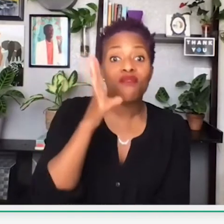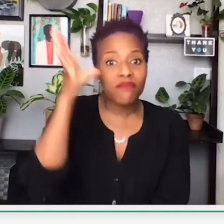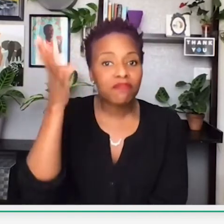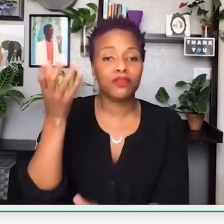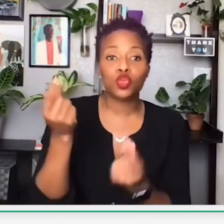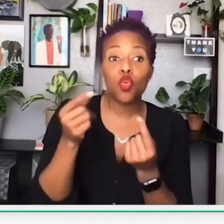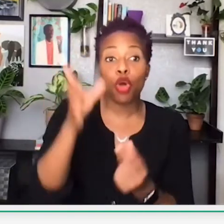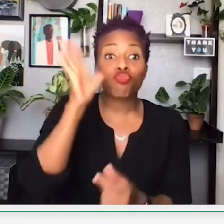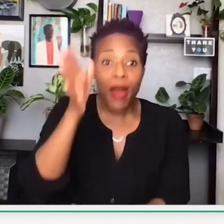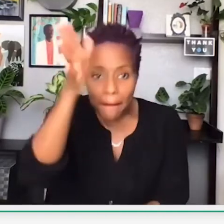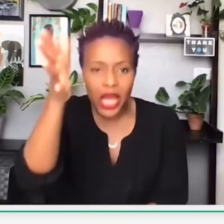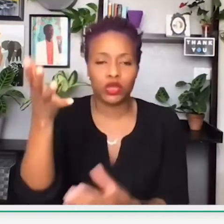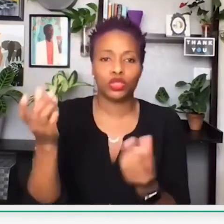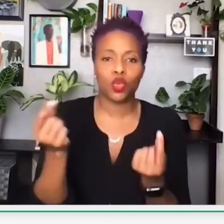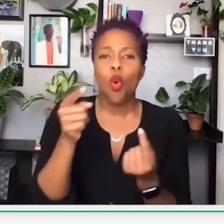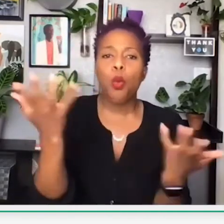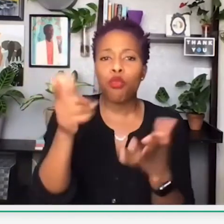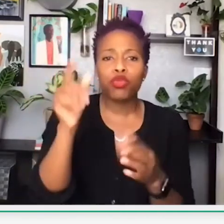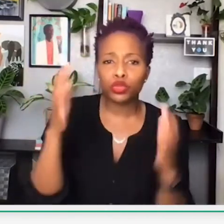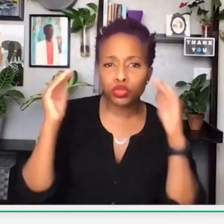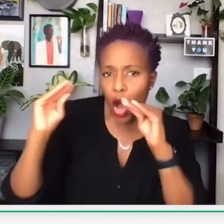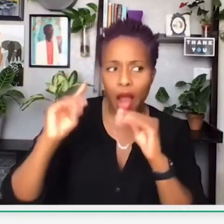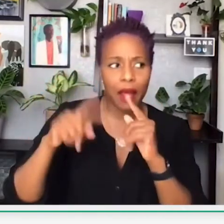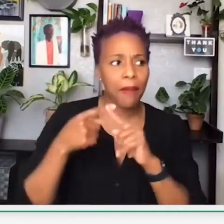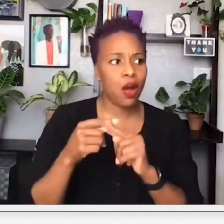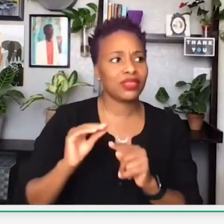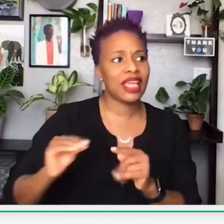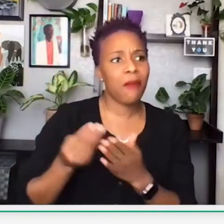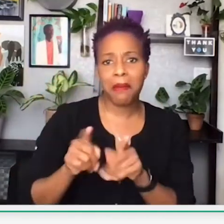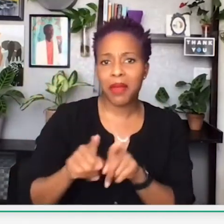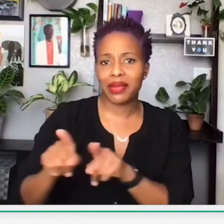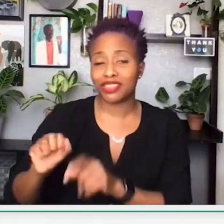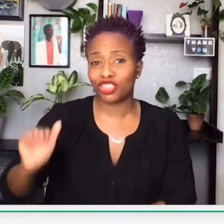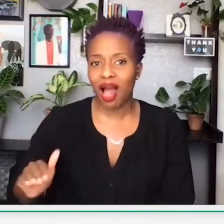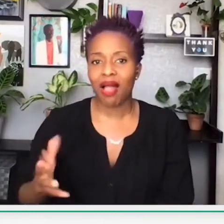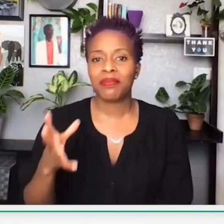about saving money as a child: what you've seen your parents do, what your grandparents